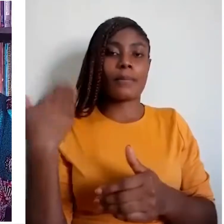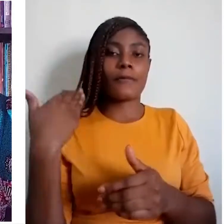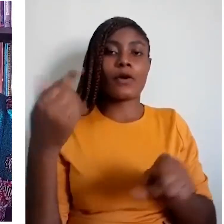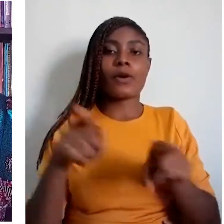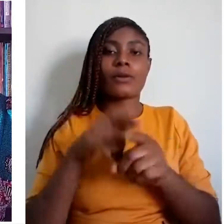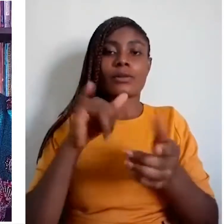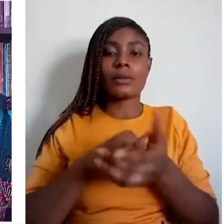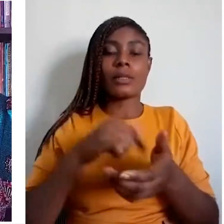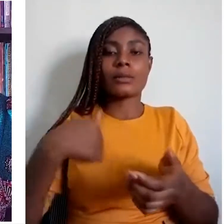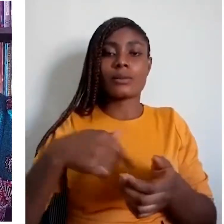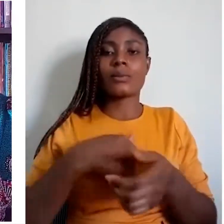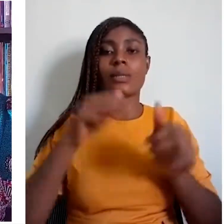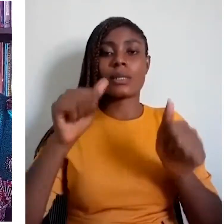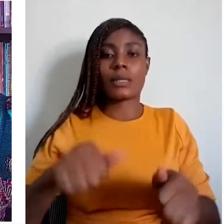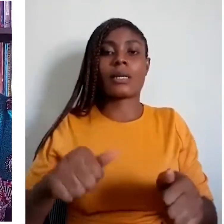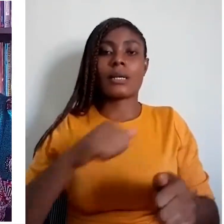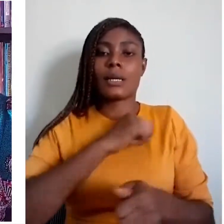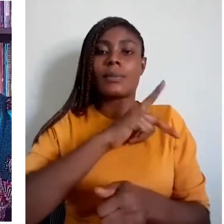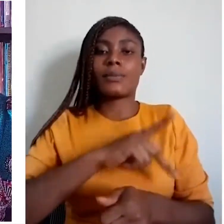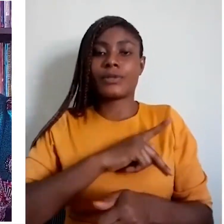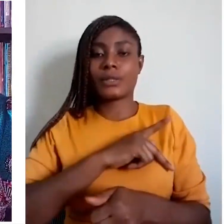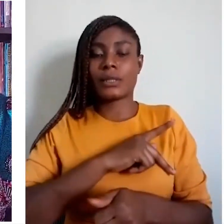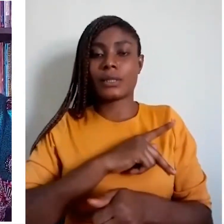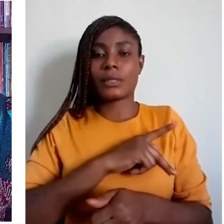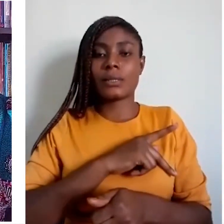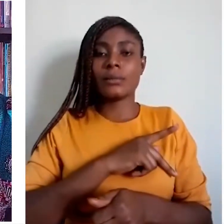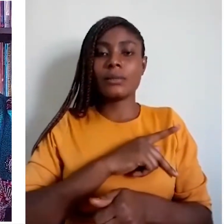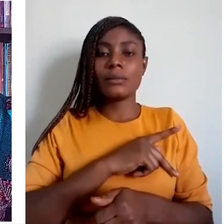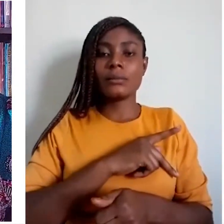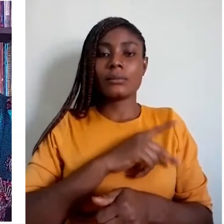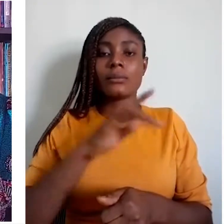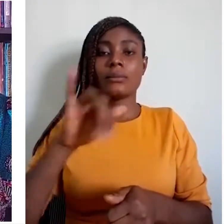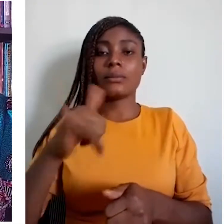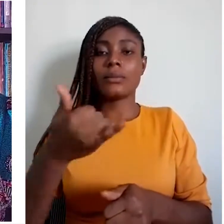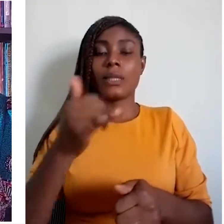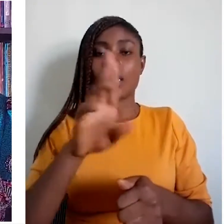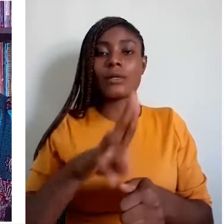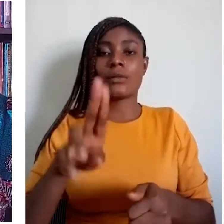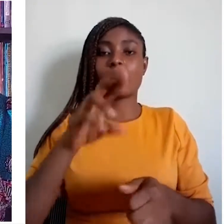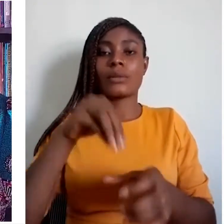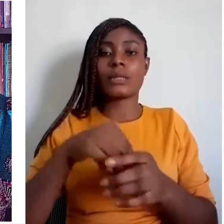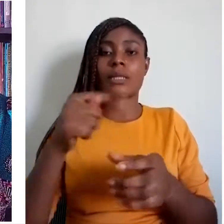appreciate their interaction in the system and how they work.